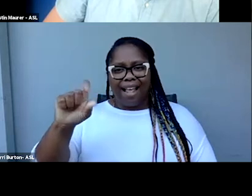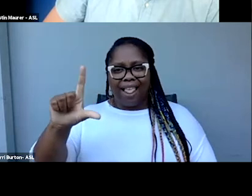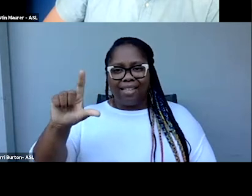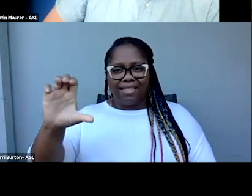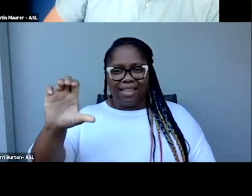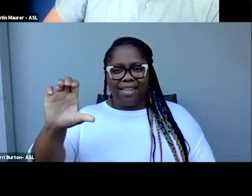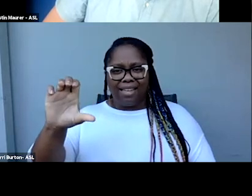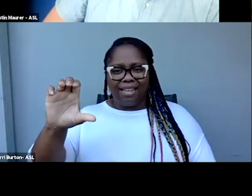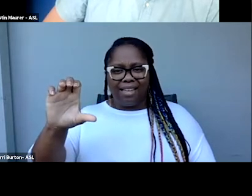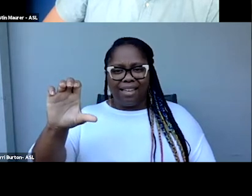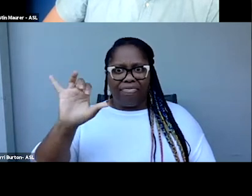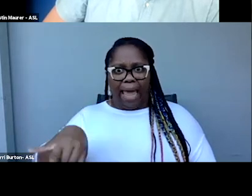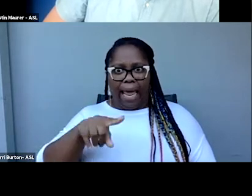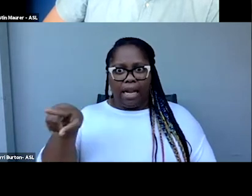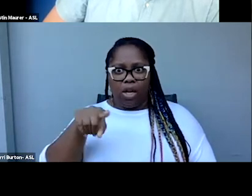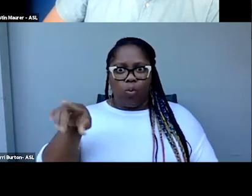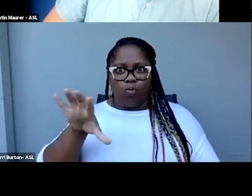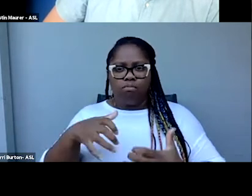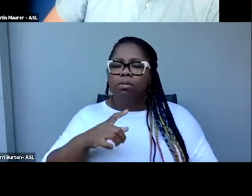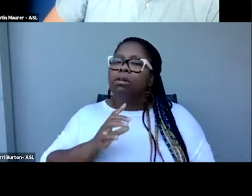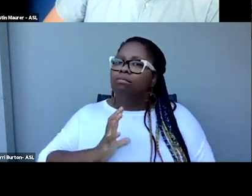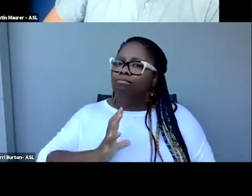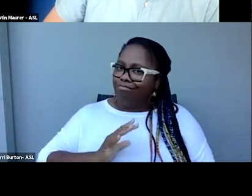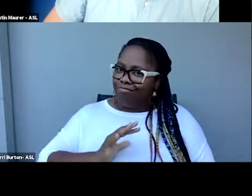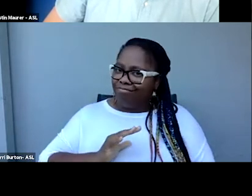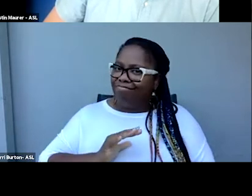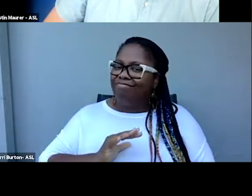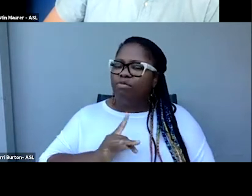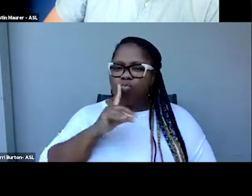Anyway, they're really neat engagement in that group.